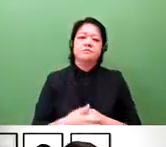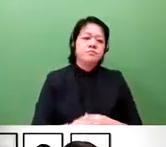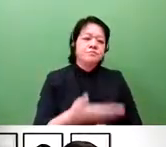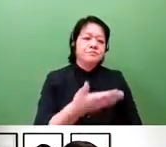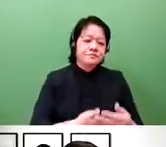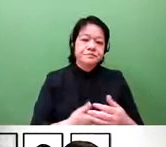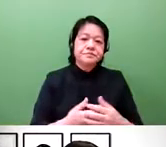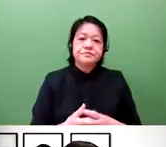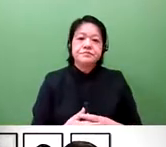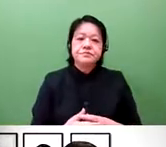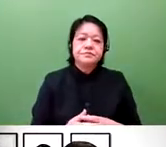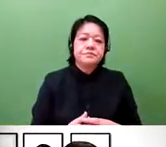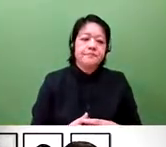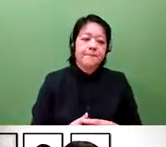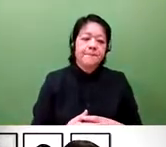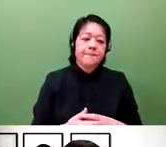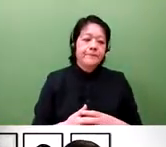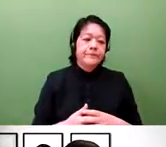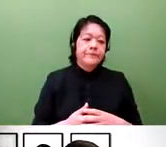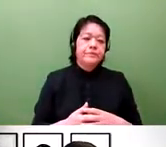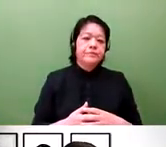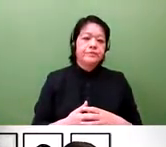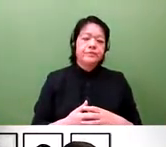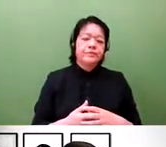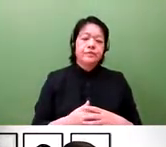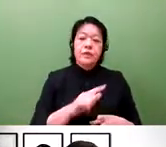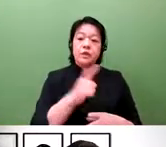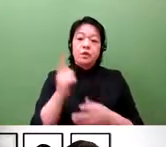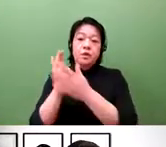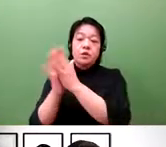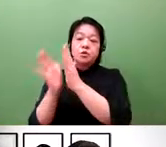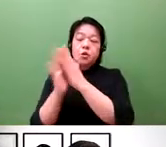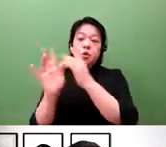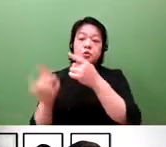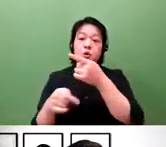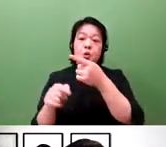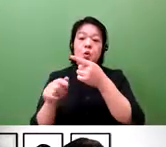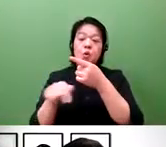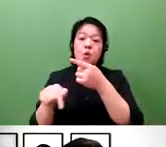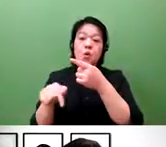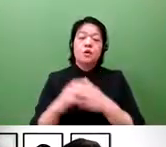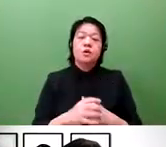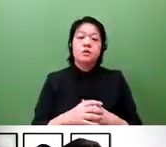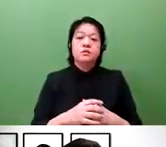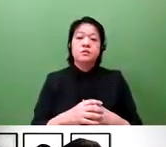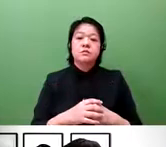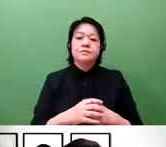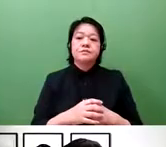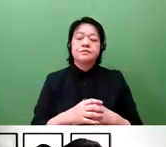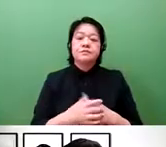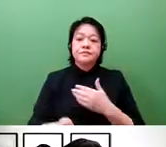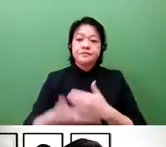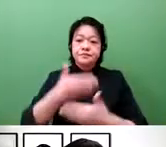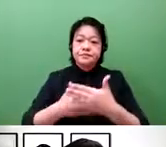the downside could be that Japanese entities will suffer in terms of competitiveness. And please turn to the next slide.